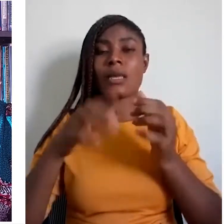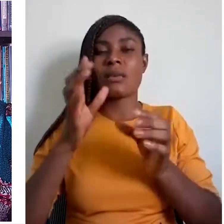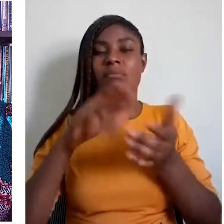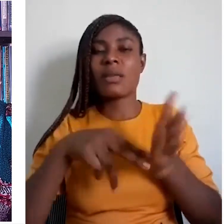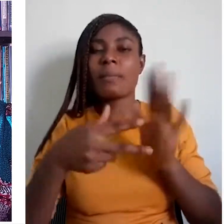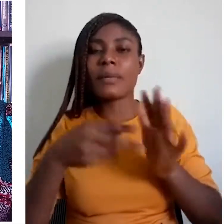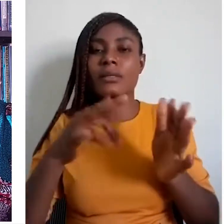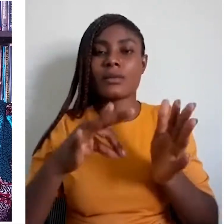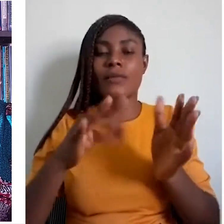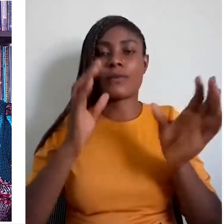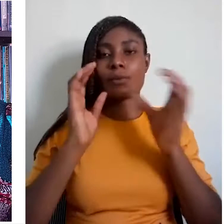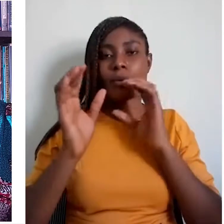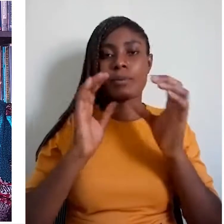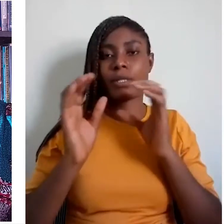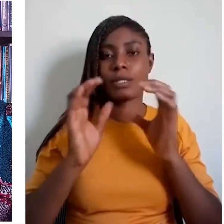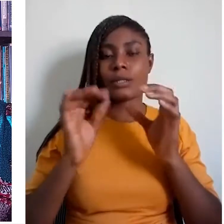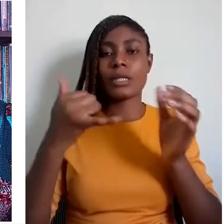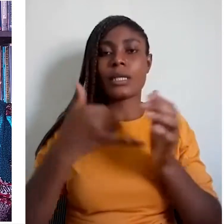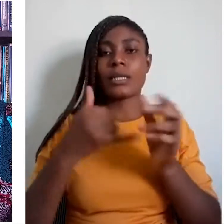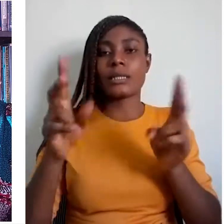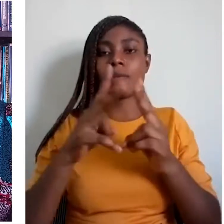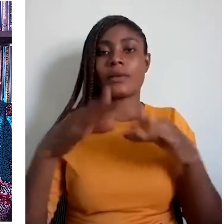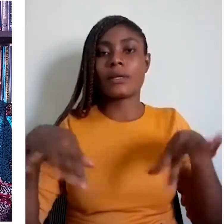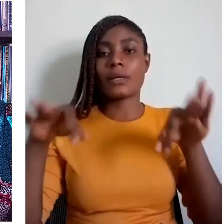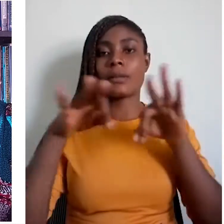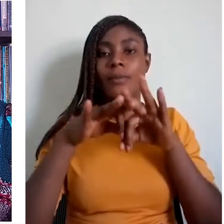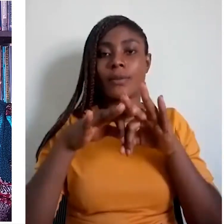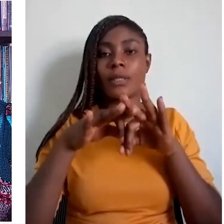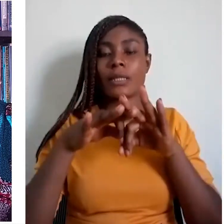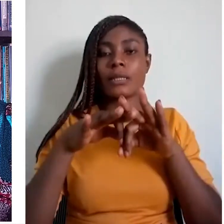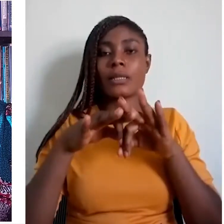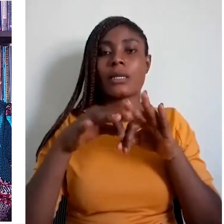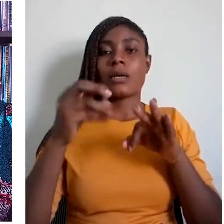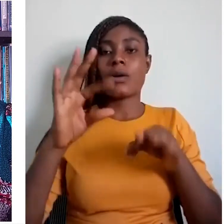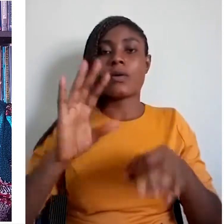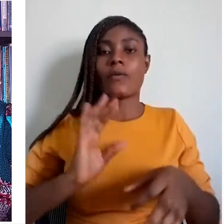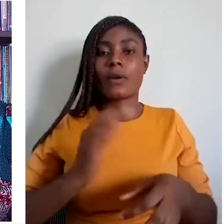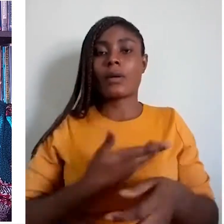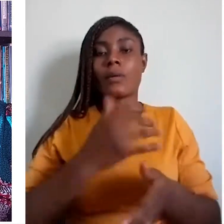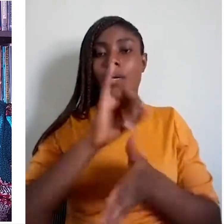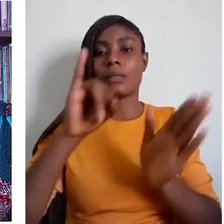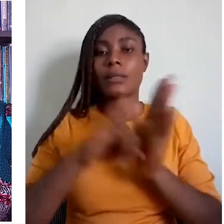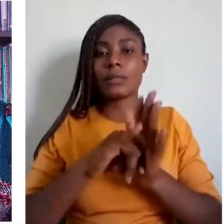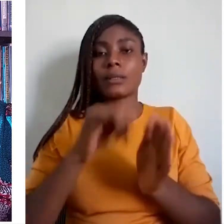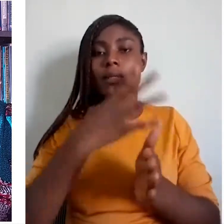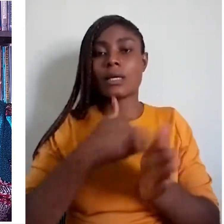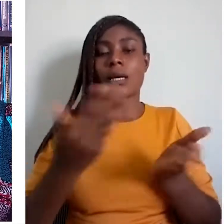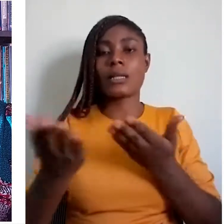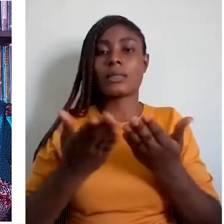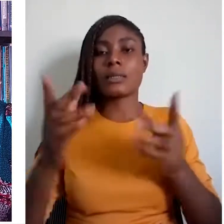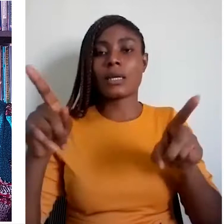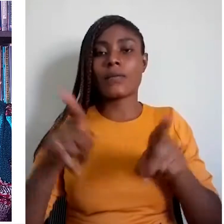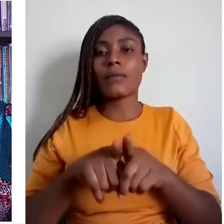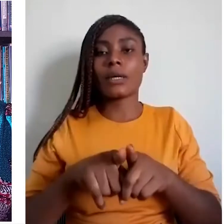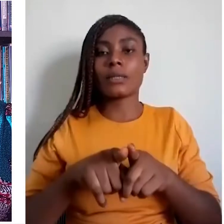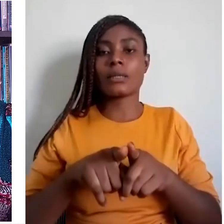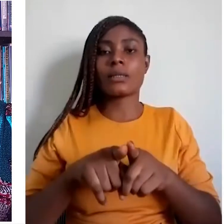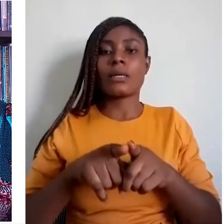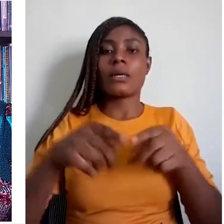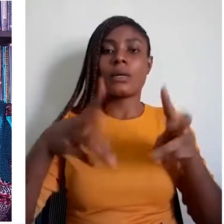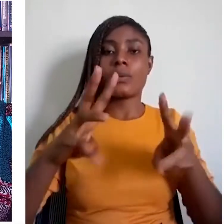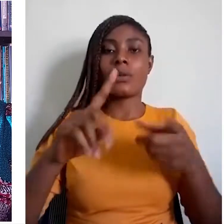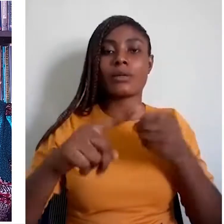It is an important index of identity and it serves as a repository of a people’s culture,